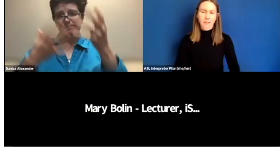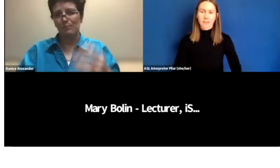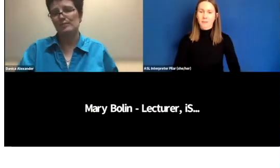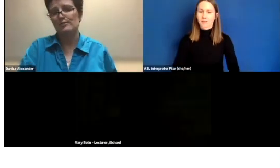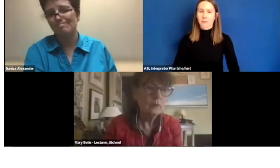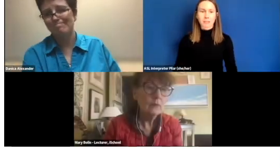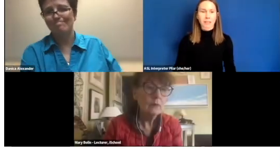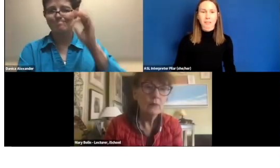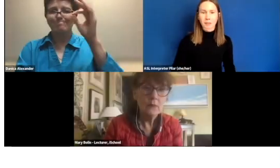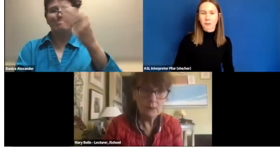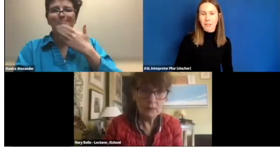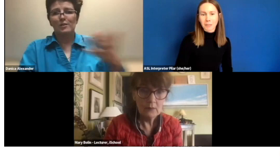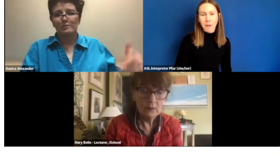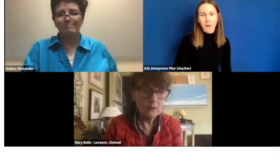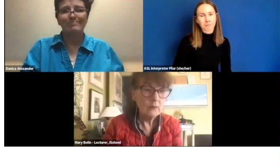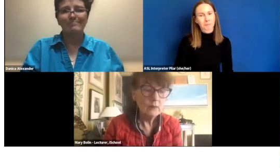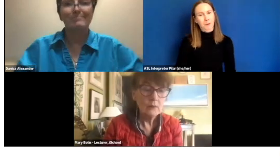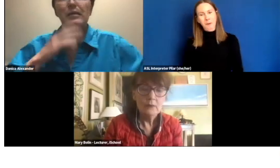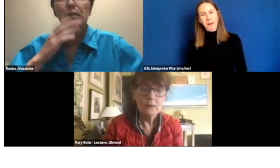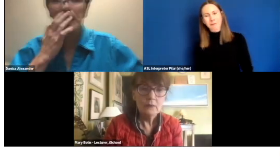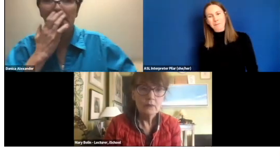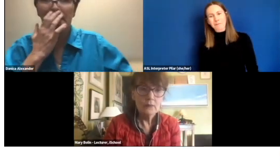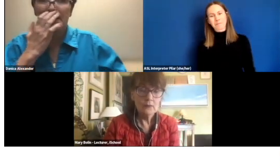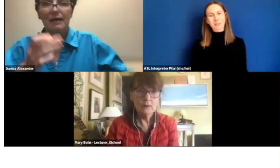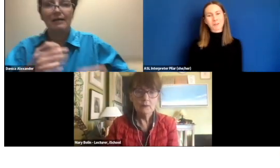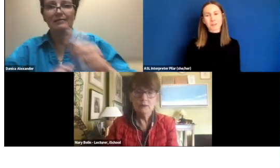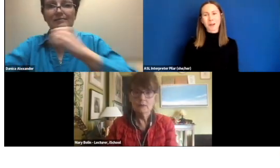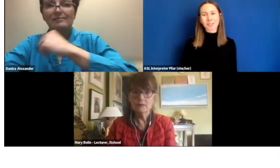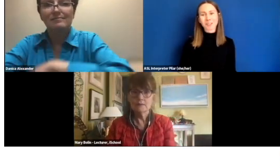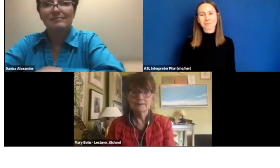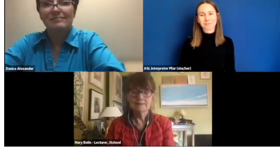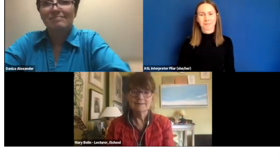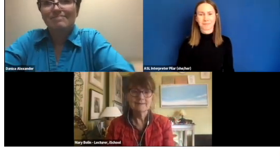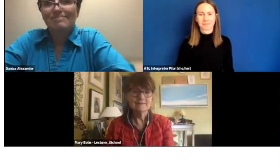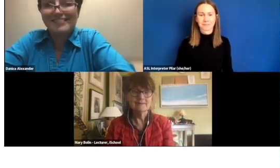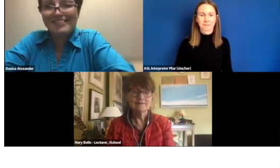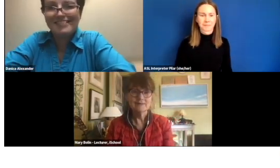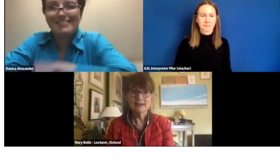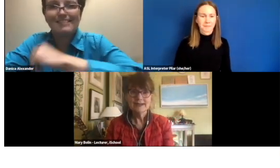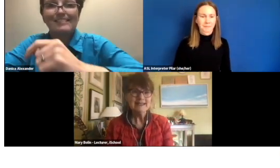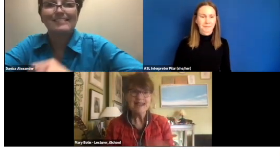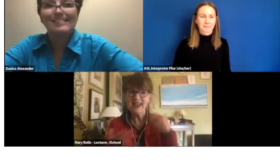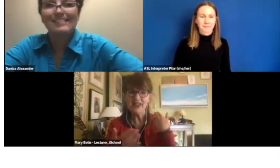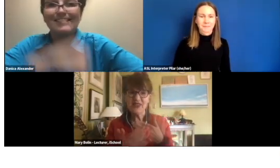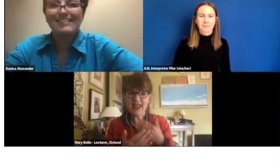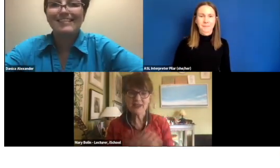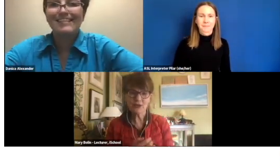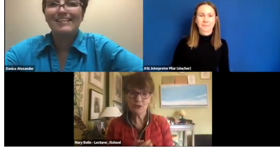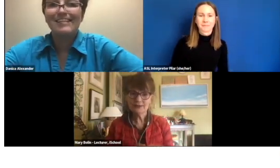You can reach out to me via email, what have you. Thank you so much. Danica, thank you.